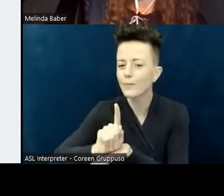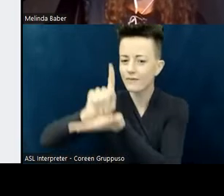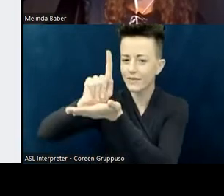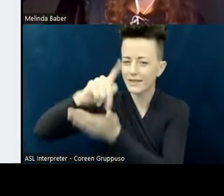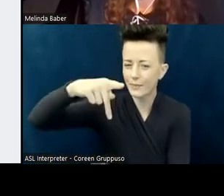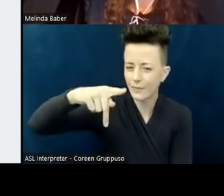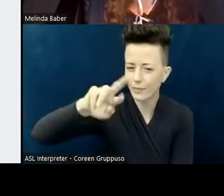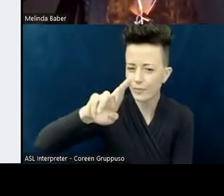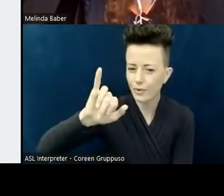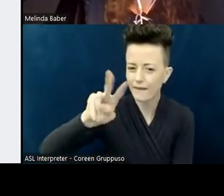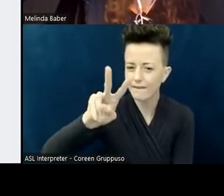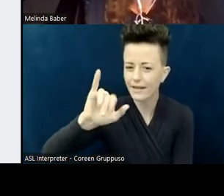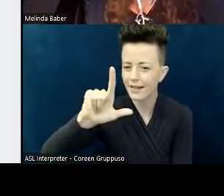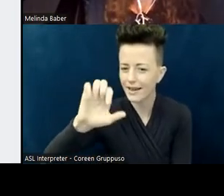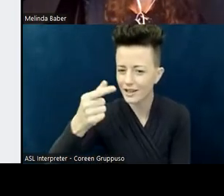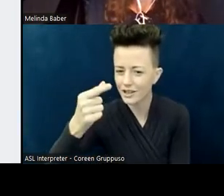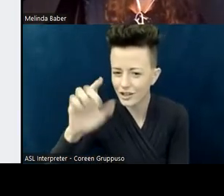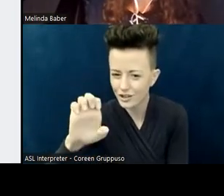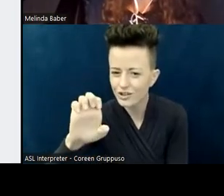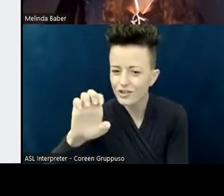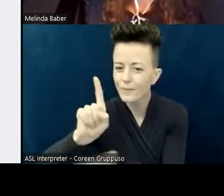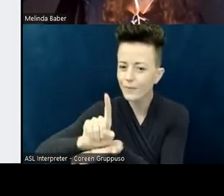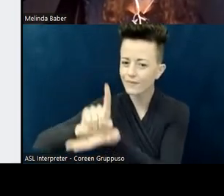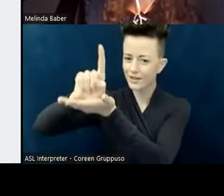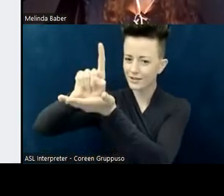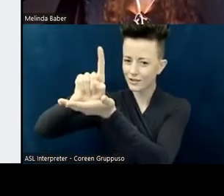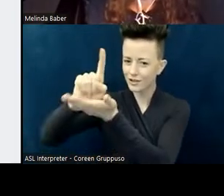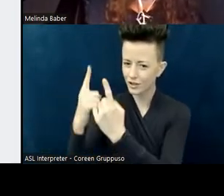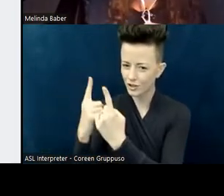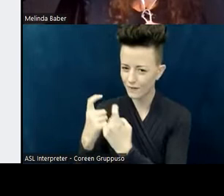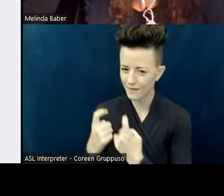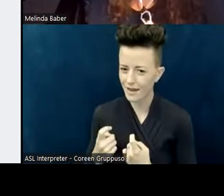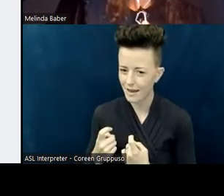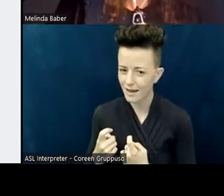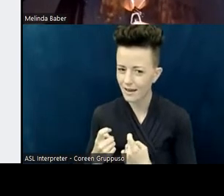that Lynn will be talking about more in her presentation.